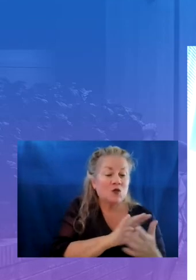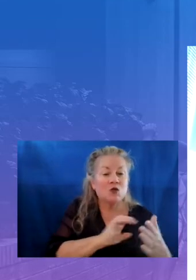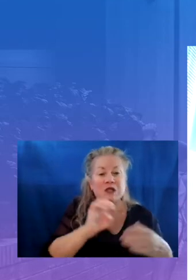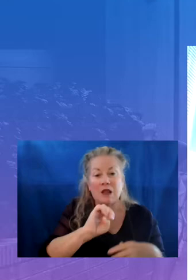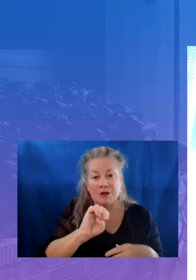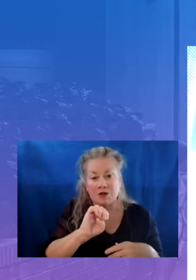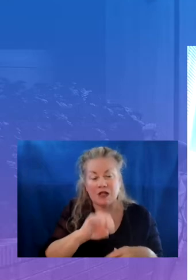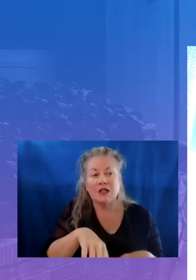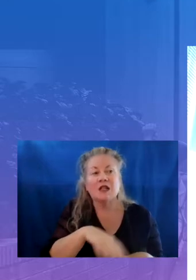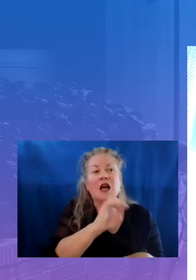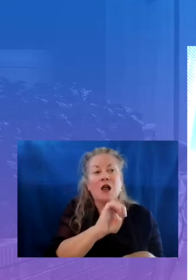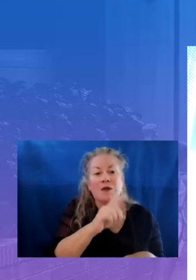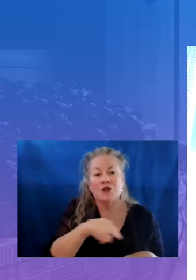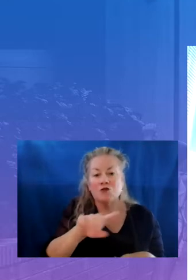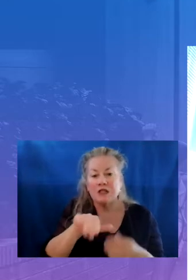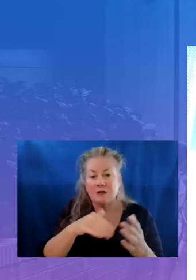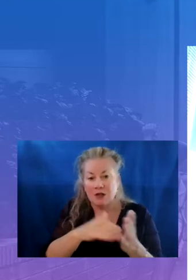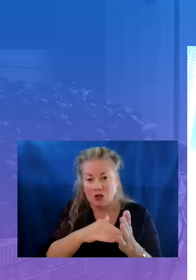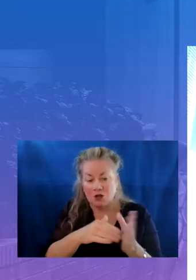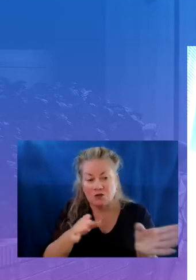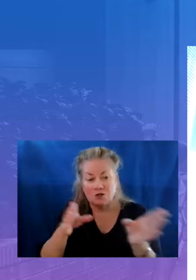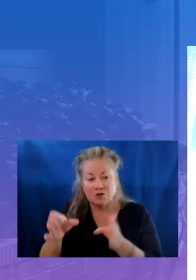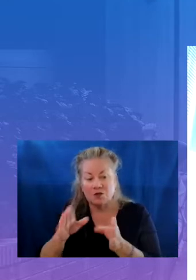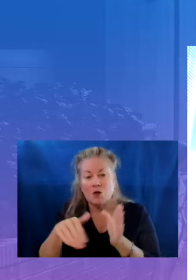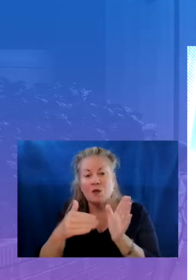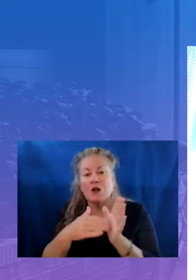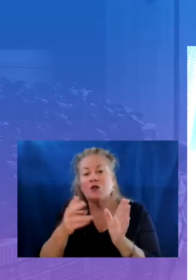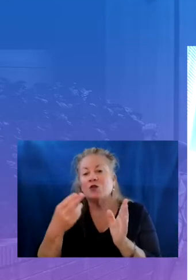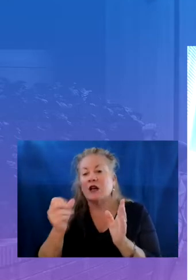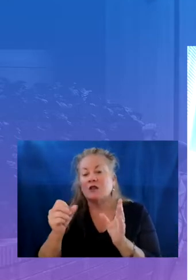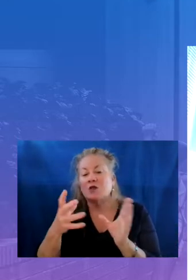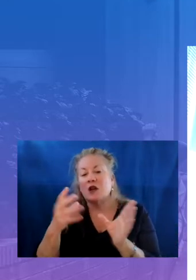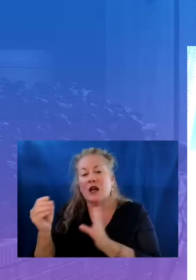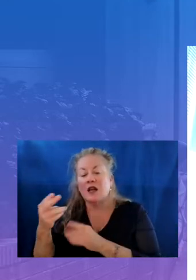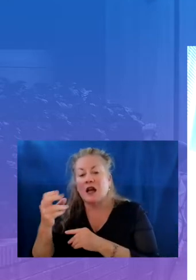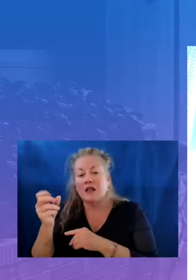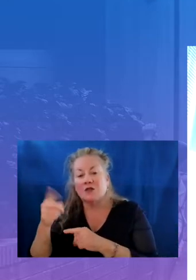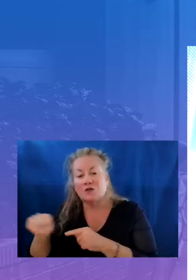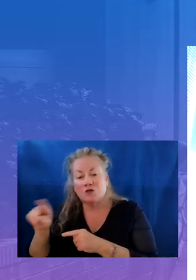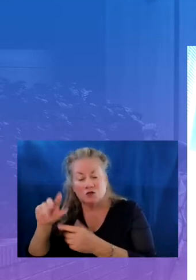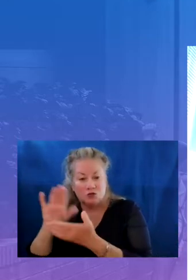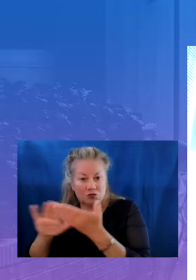to middle school middle to high school and high school to post secondary education and career this